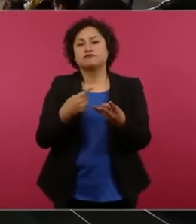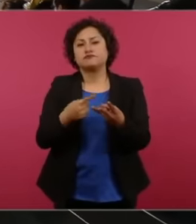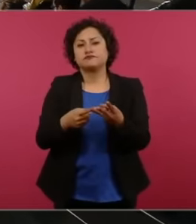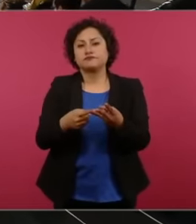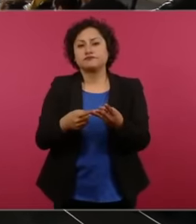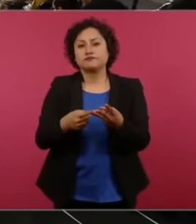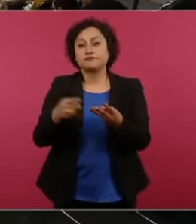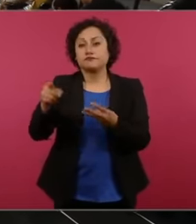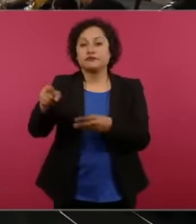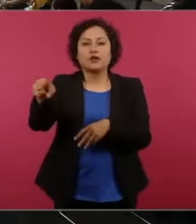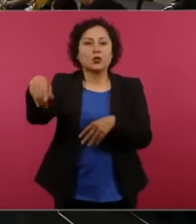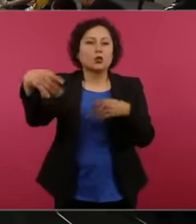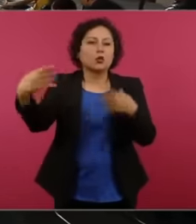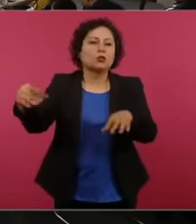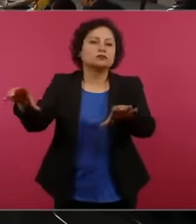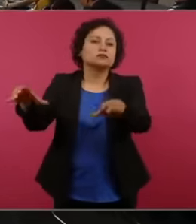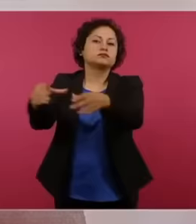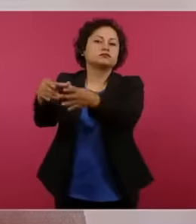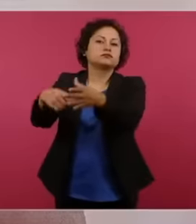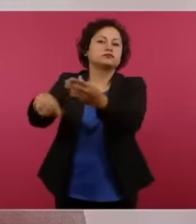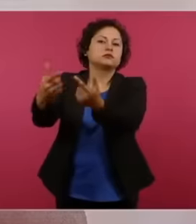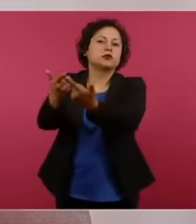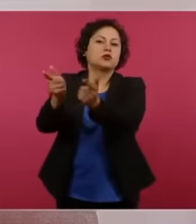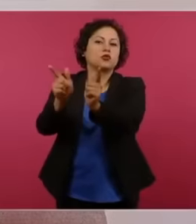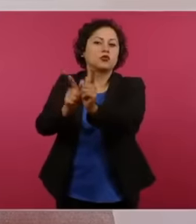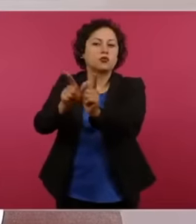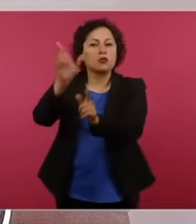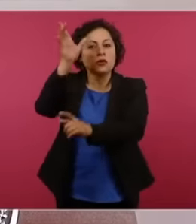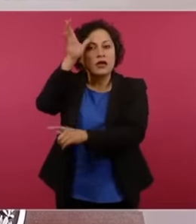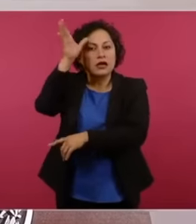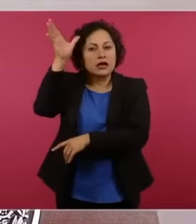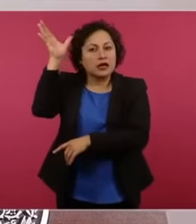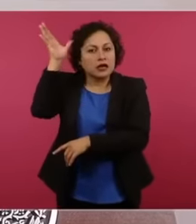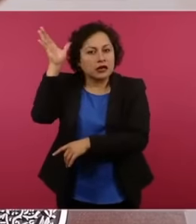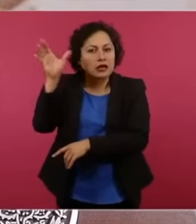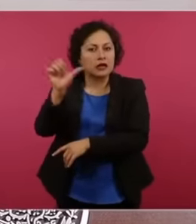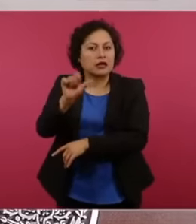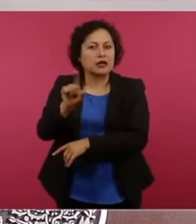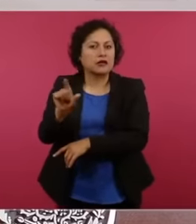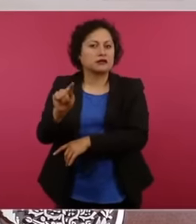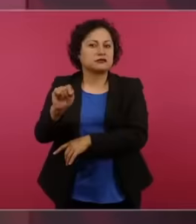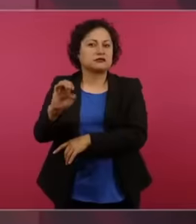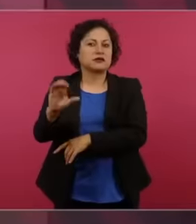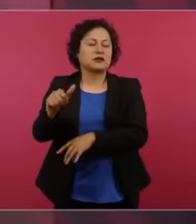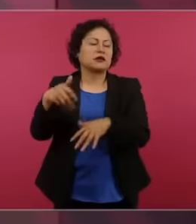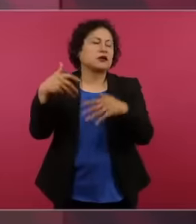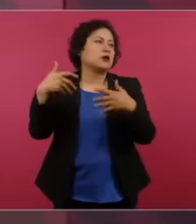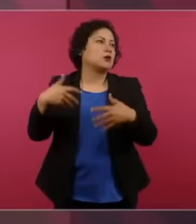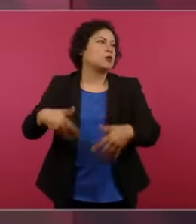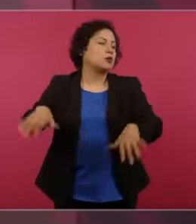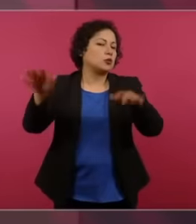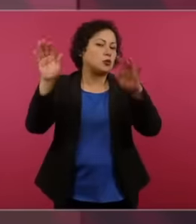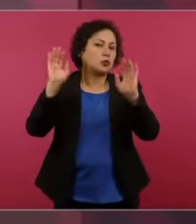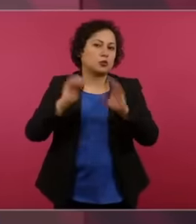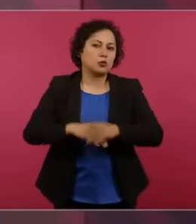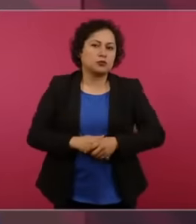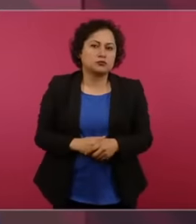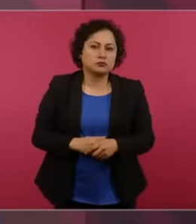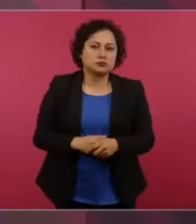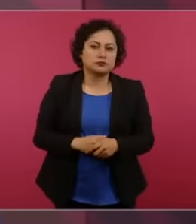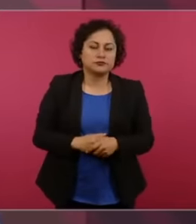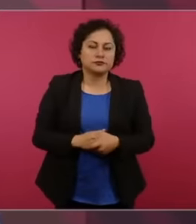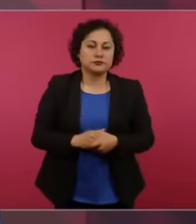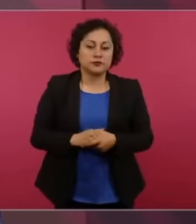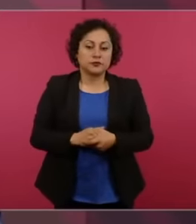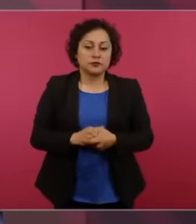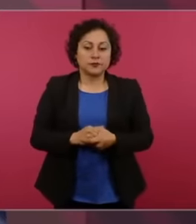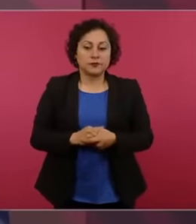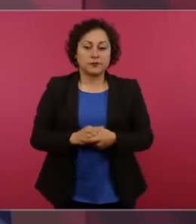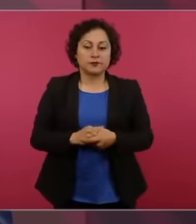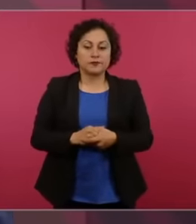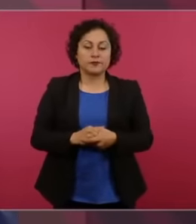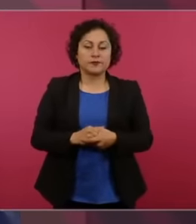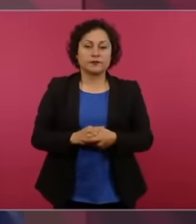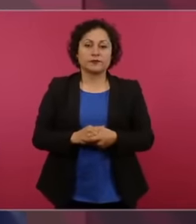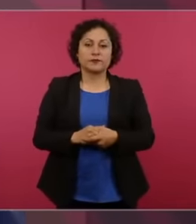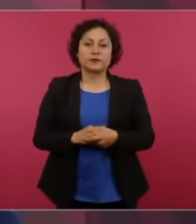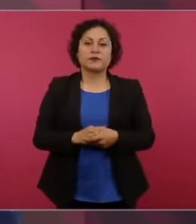Azteca those of Formula